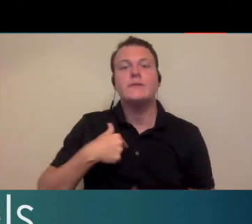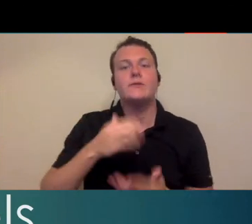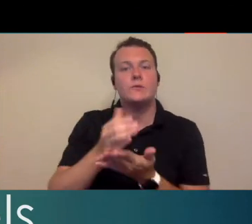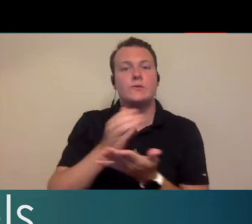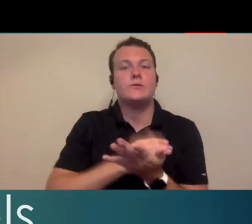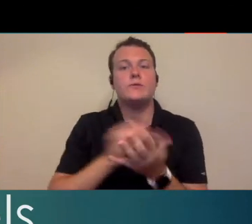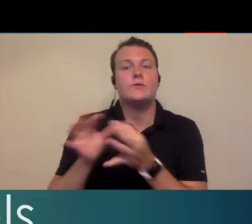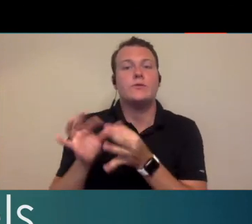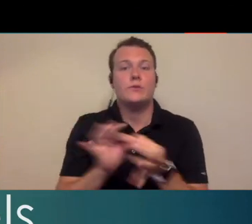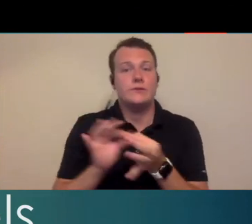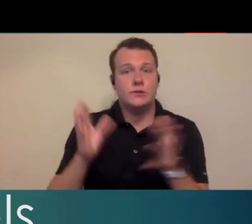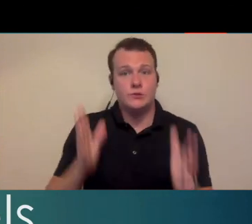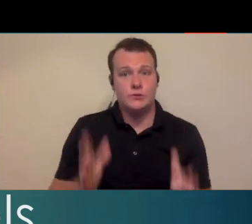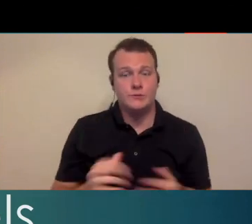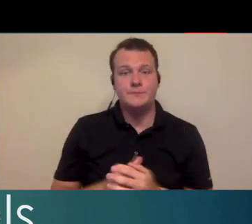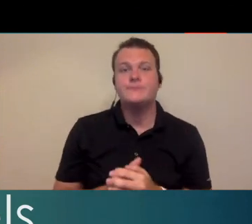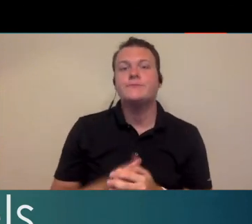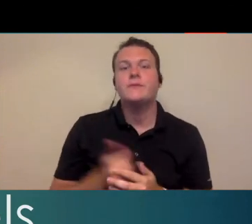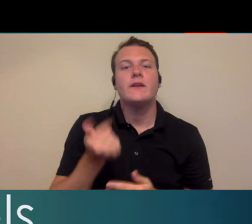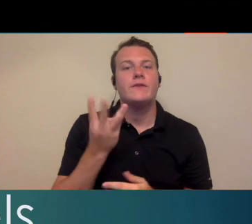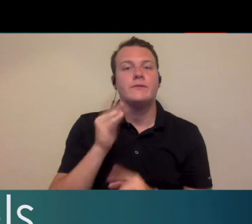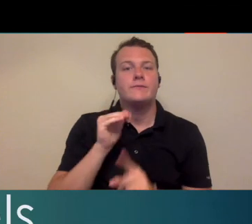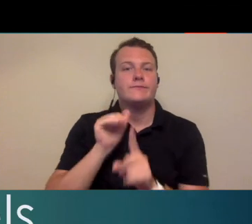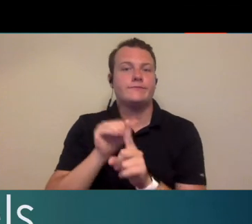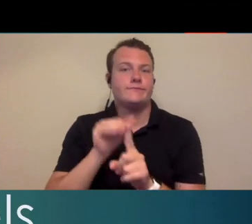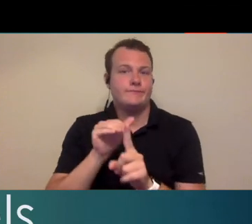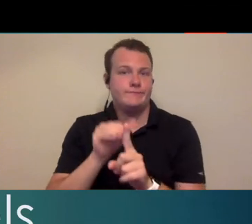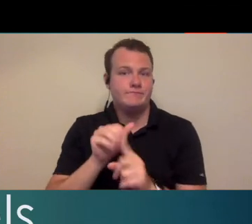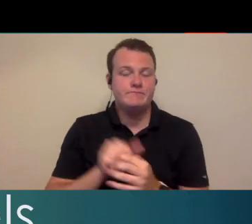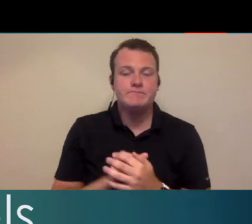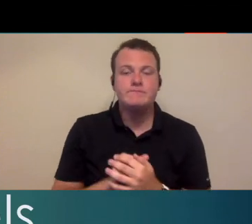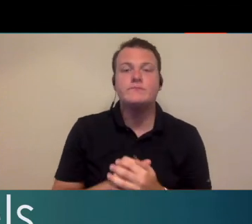to serve as today's course coordinator i have just a few housekeeping reminders